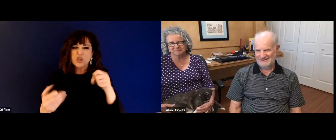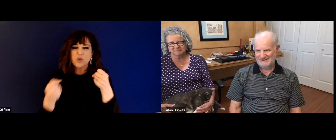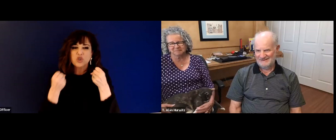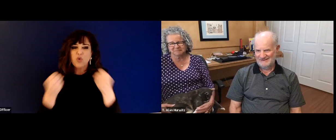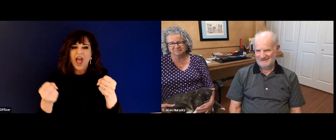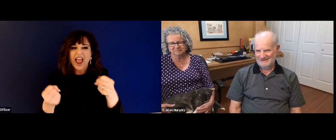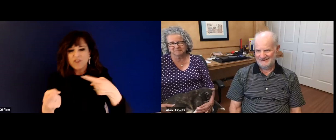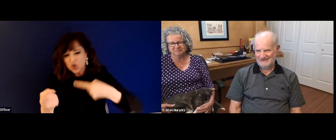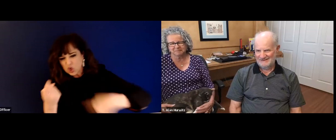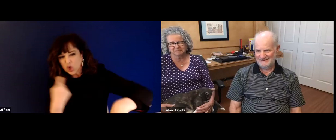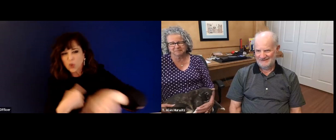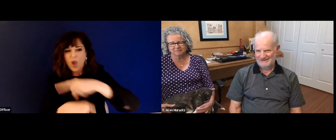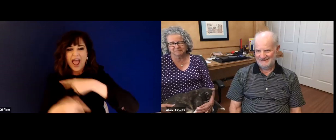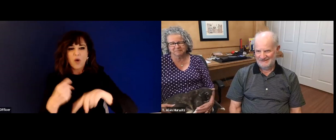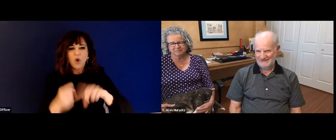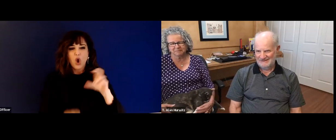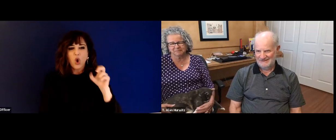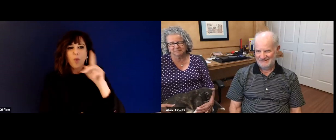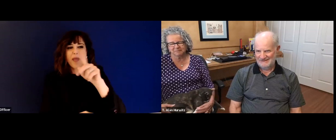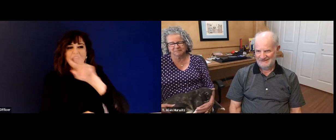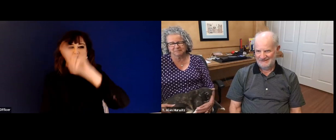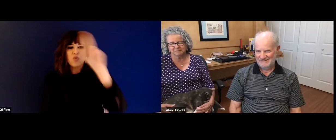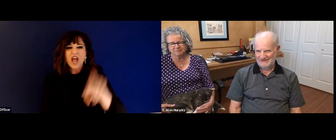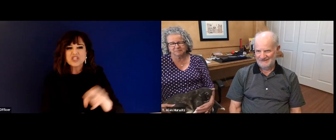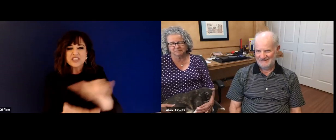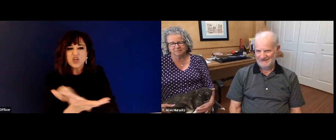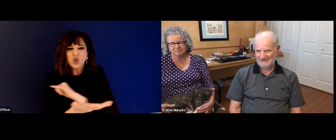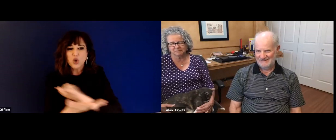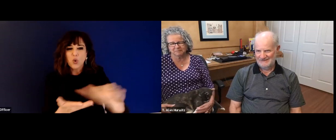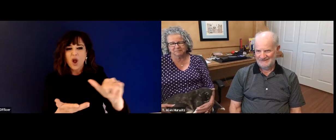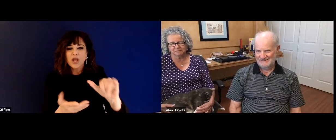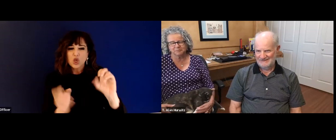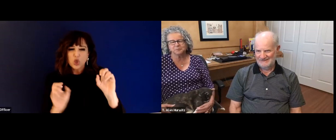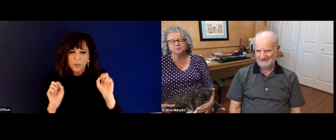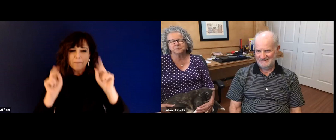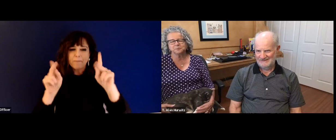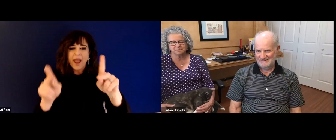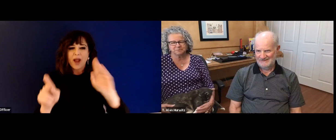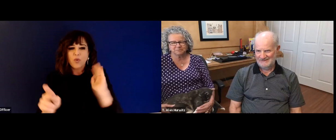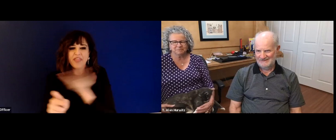with a gulped, he said, Vicki, should we go forward? Or should